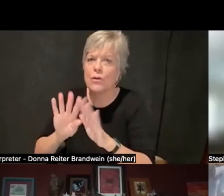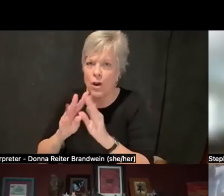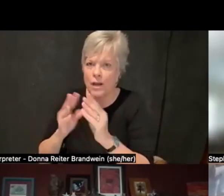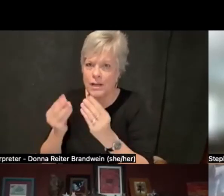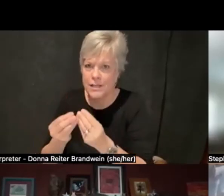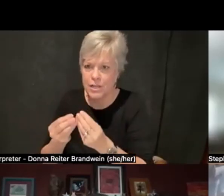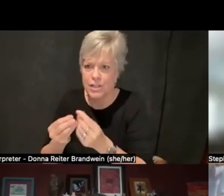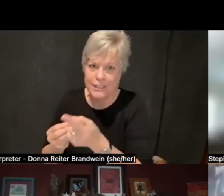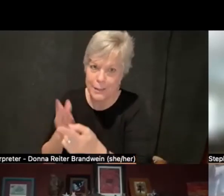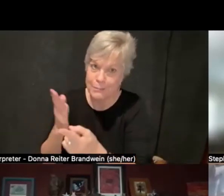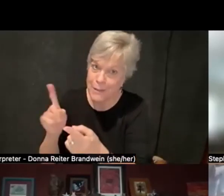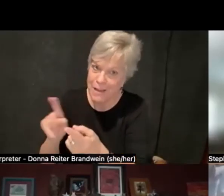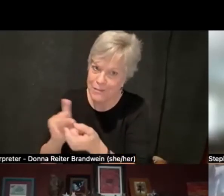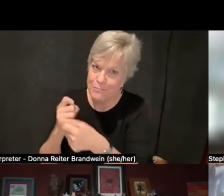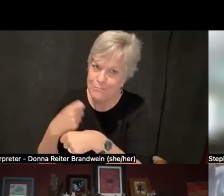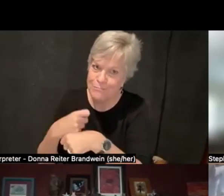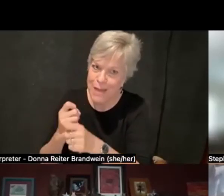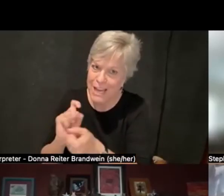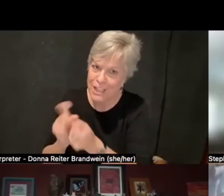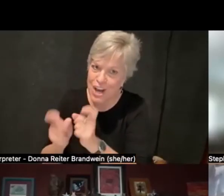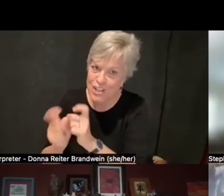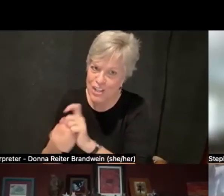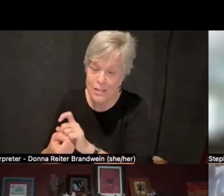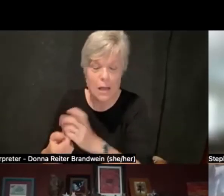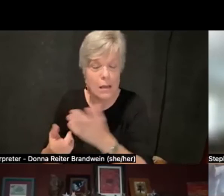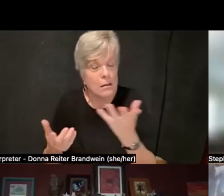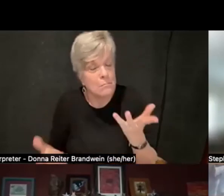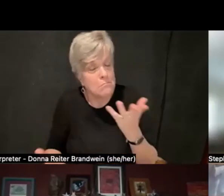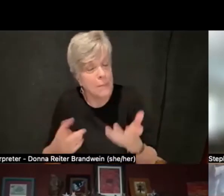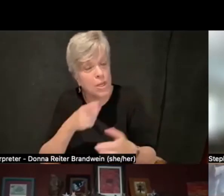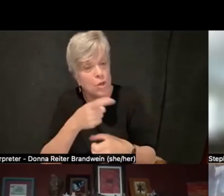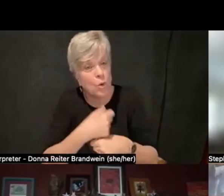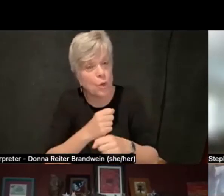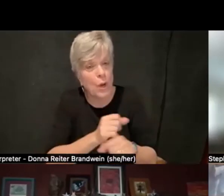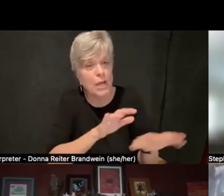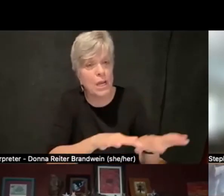that you're informally creating as students and how could those spaces be more accessible?